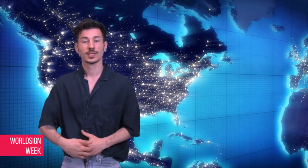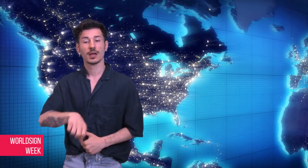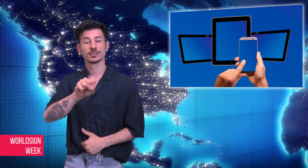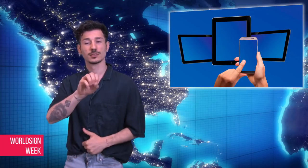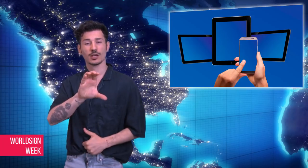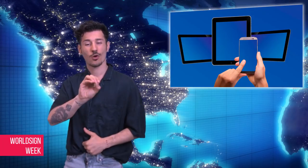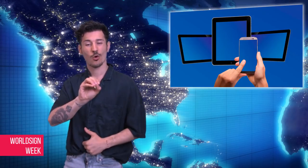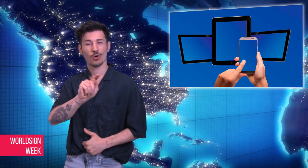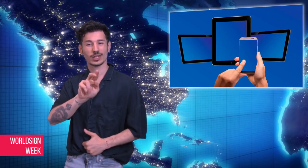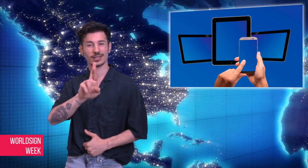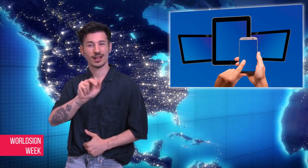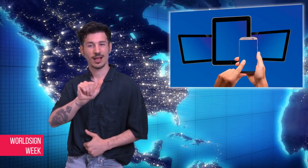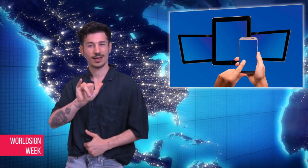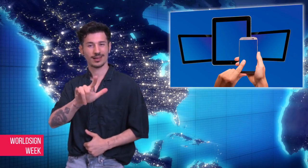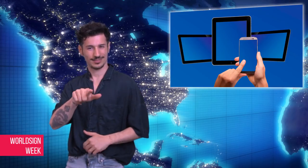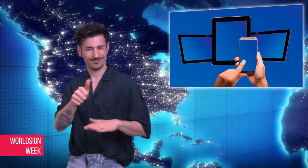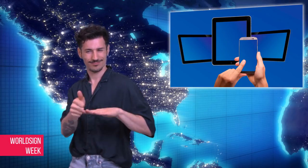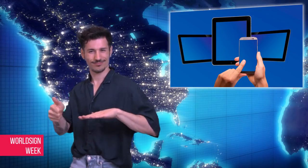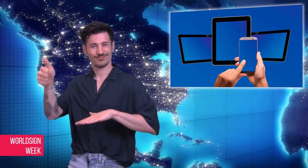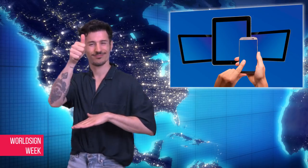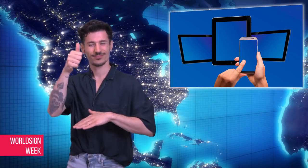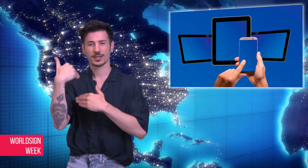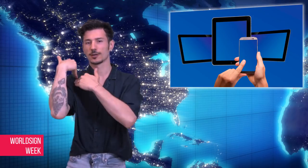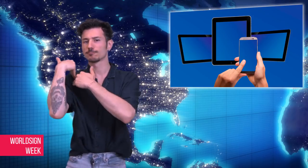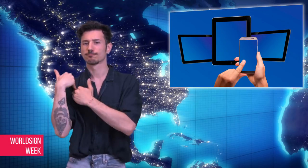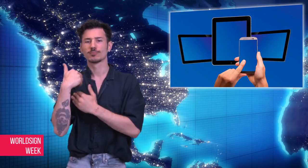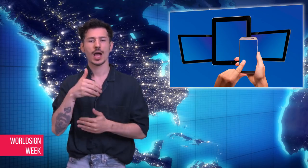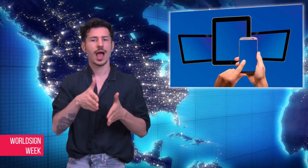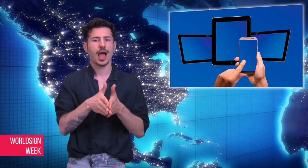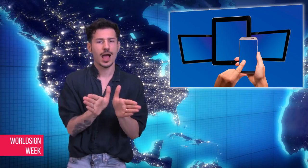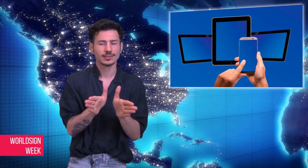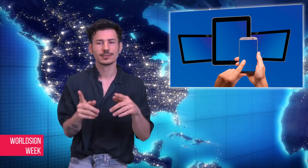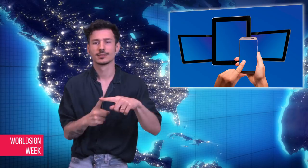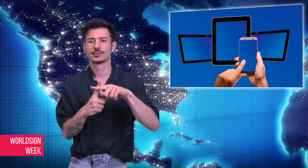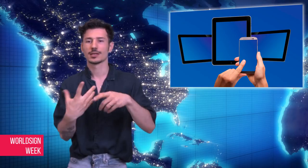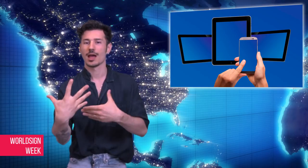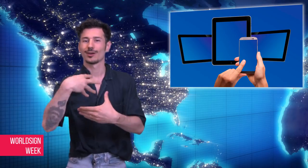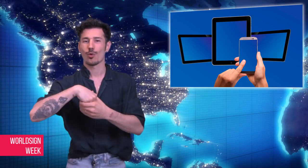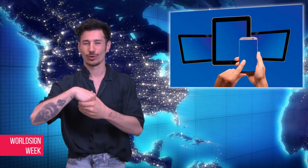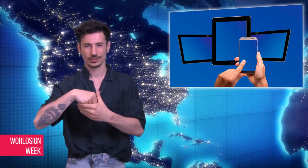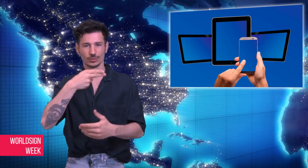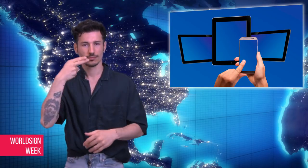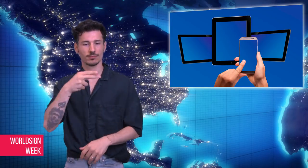The Access and Inclusion Manager of Scotrail, Andrew